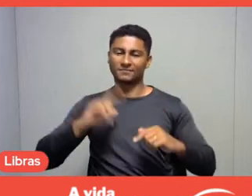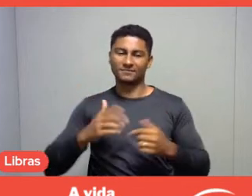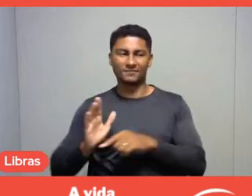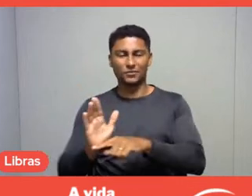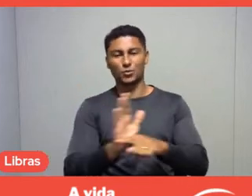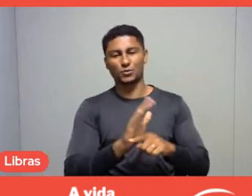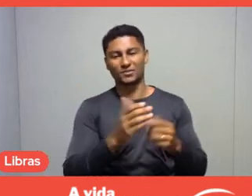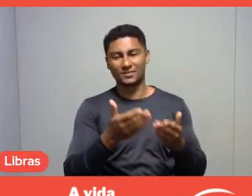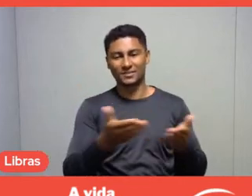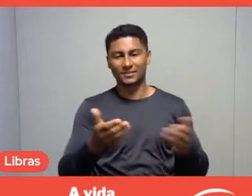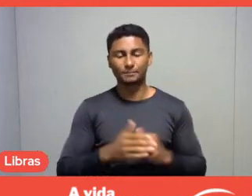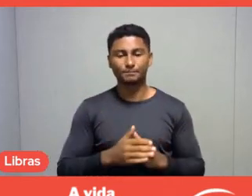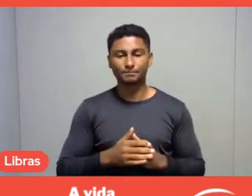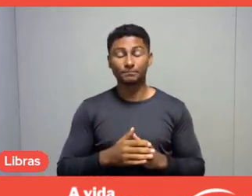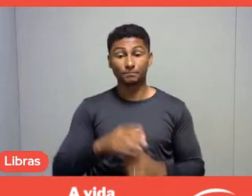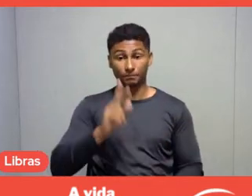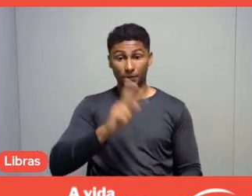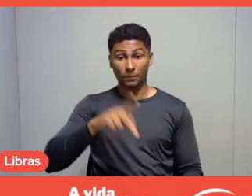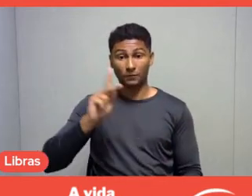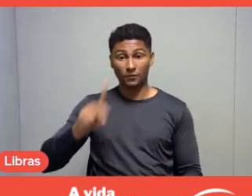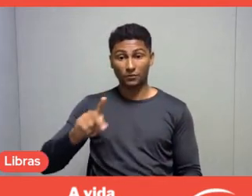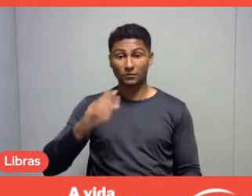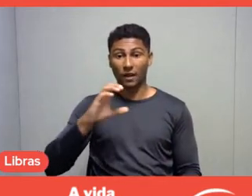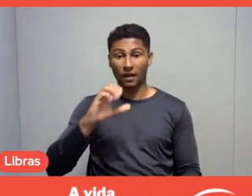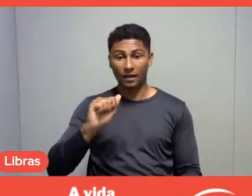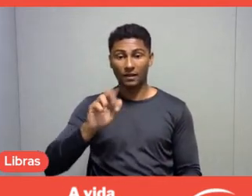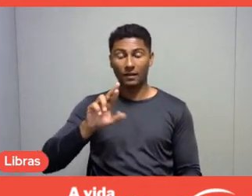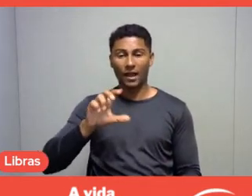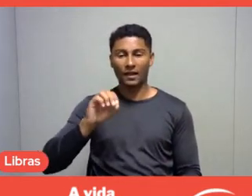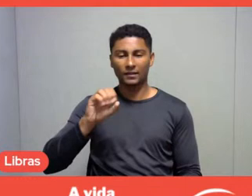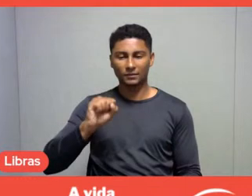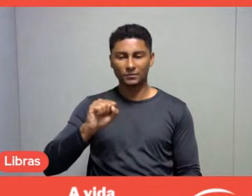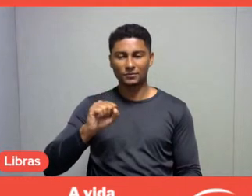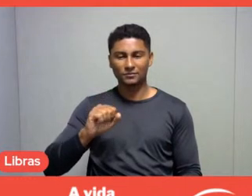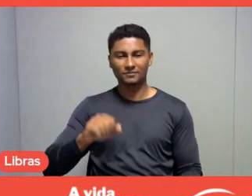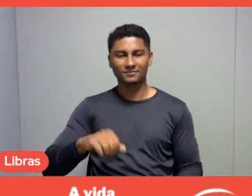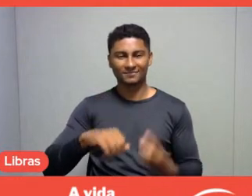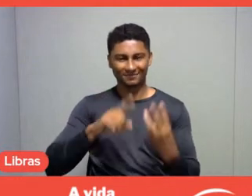let's listen to him, because it's very interesting